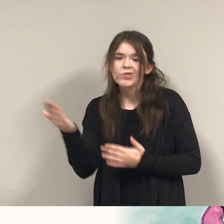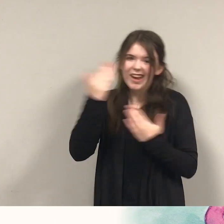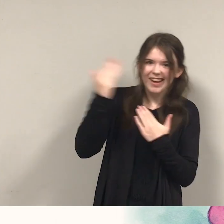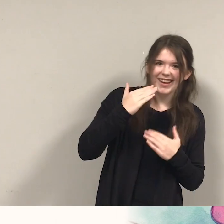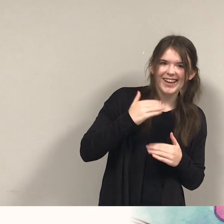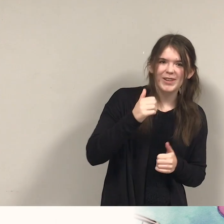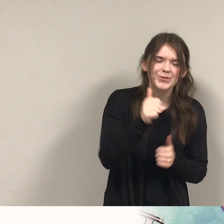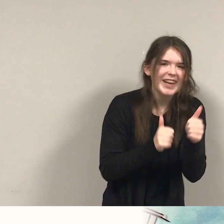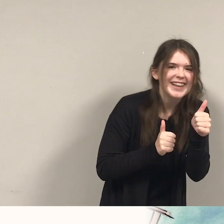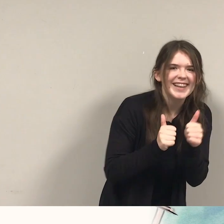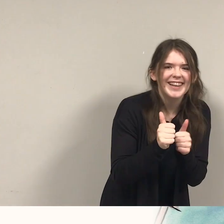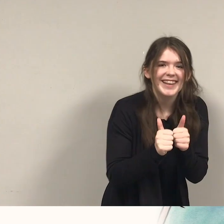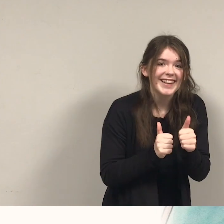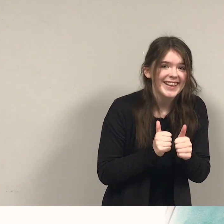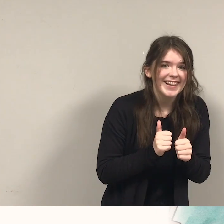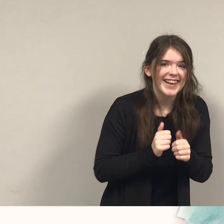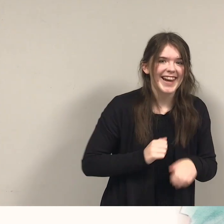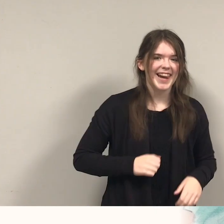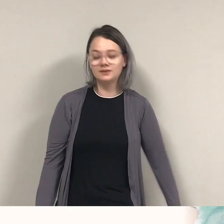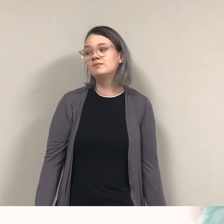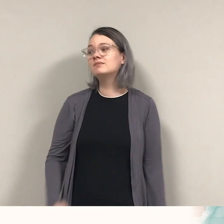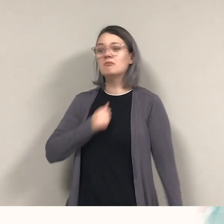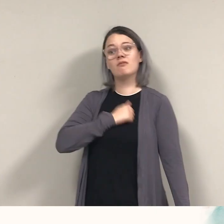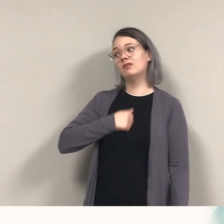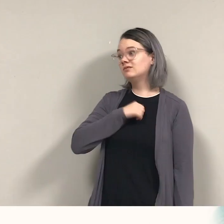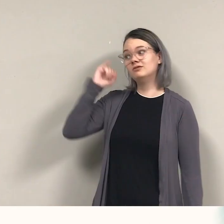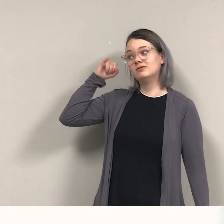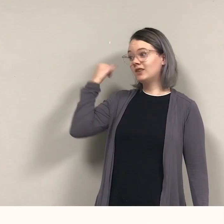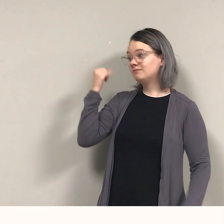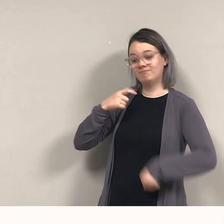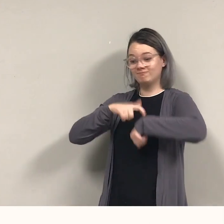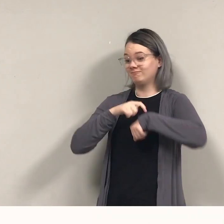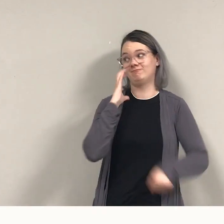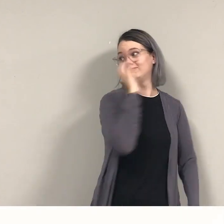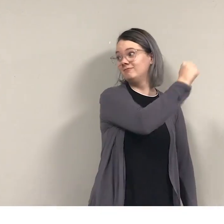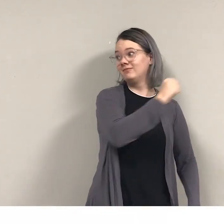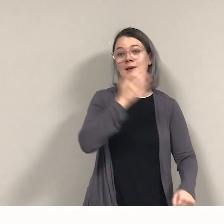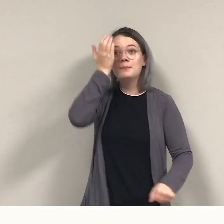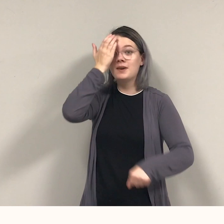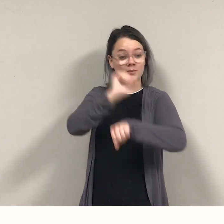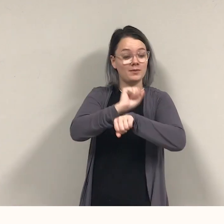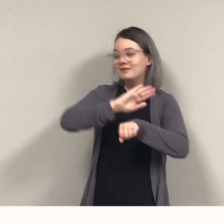"Sorry Jack, I gotta run, ...a Pirate's work is never done!" Clean the galley,